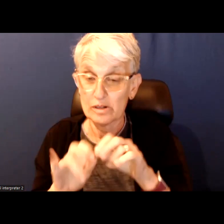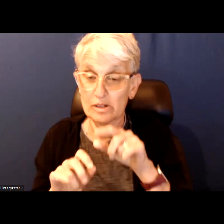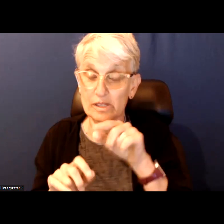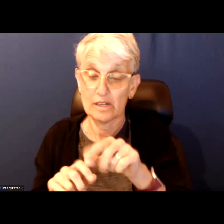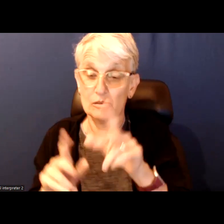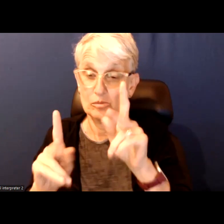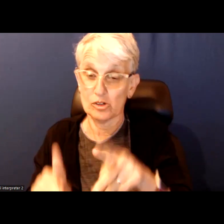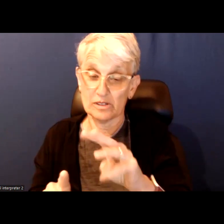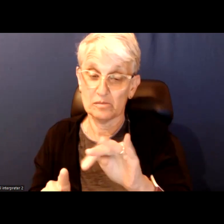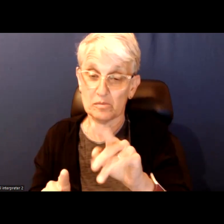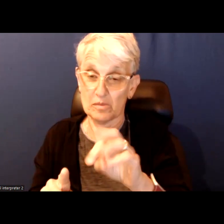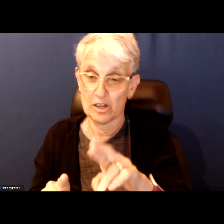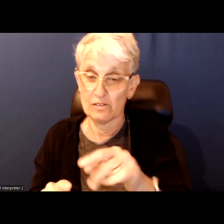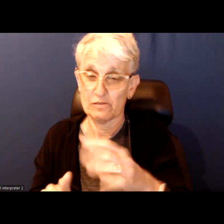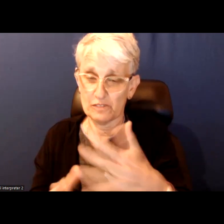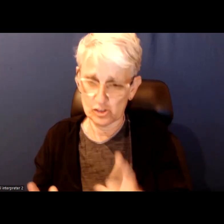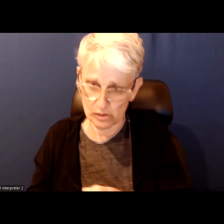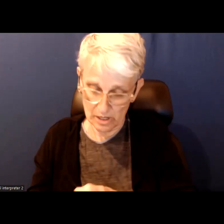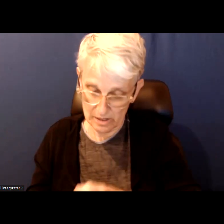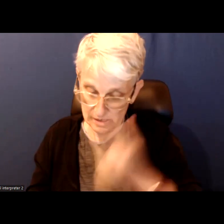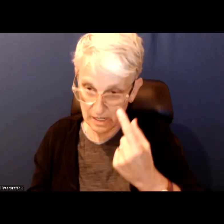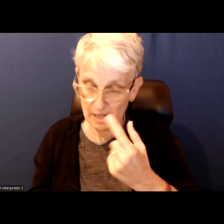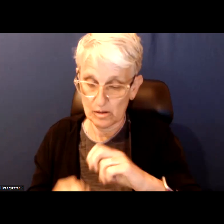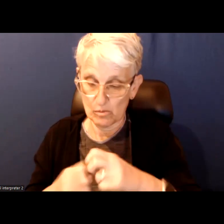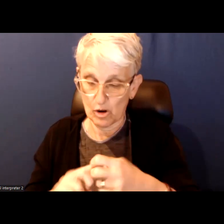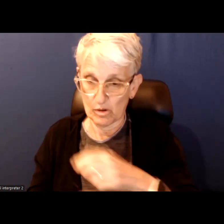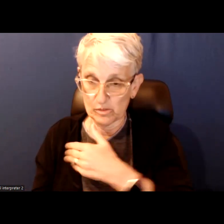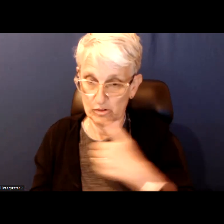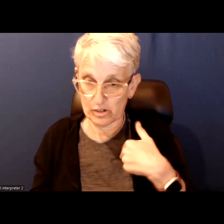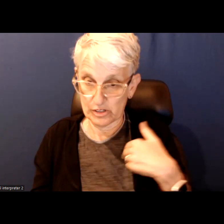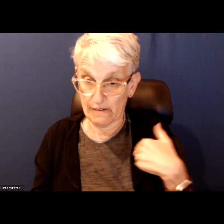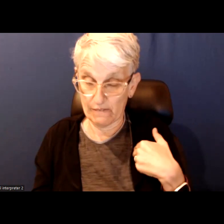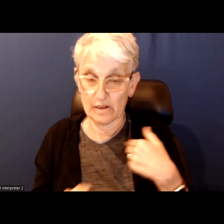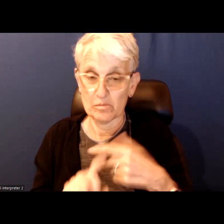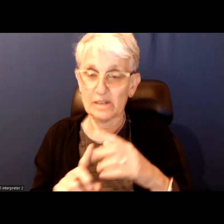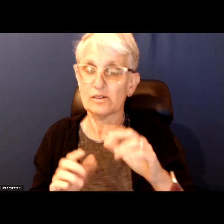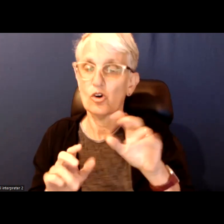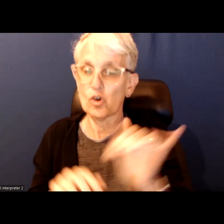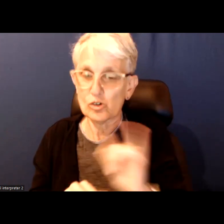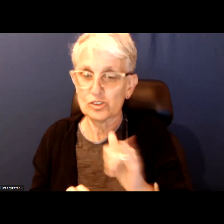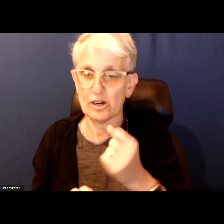understands the problems that Toronto is facing but also understands what that means for people's